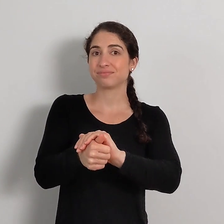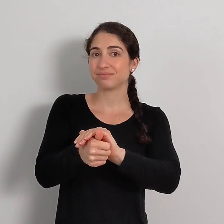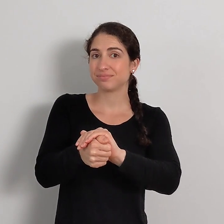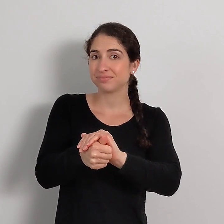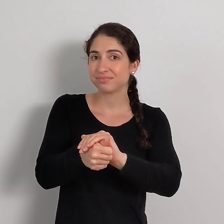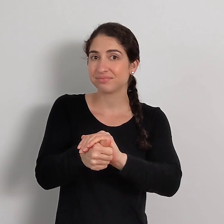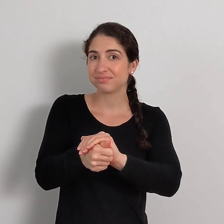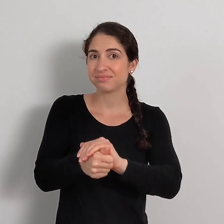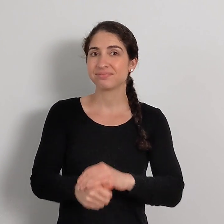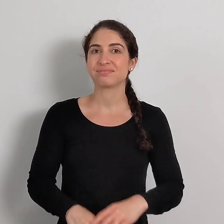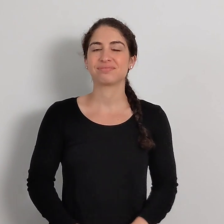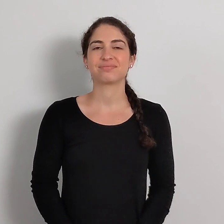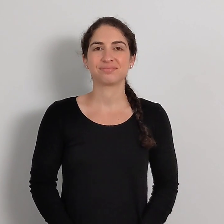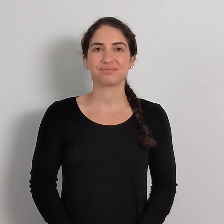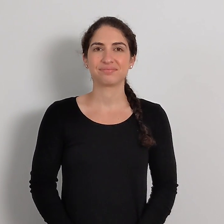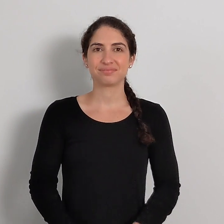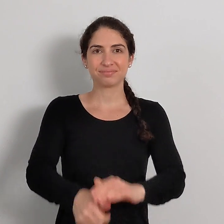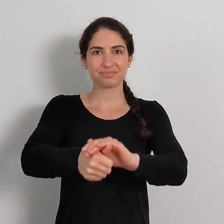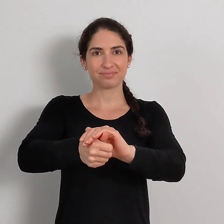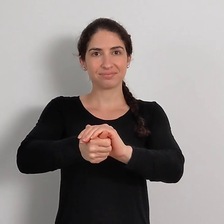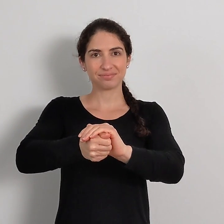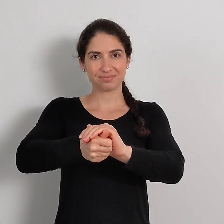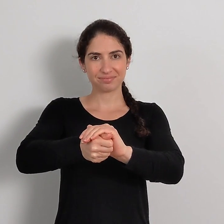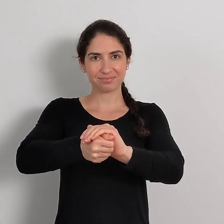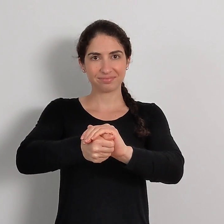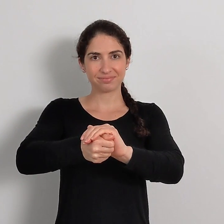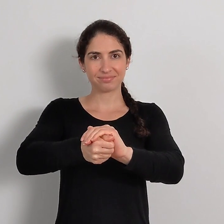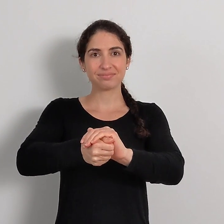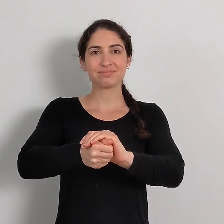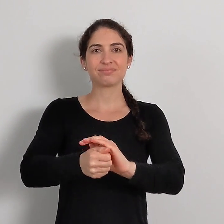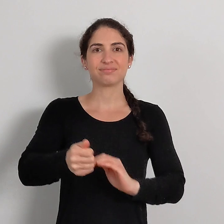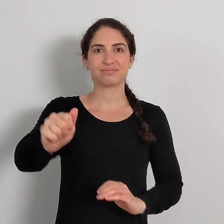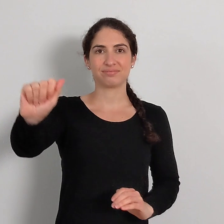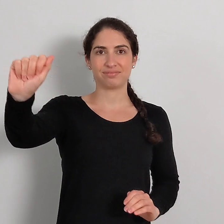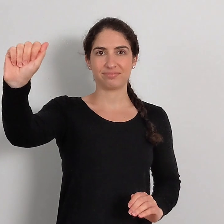TURTLE